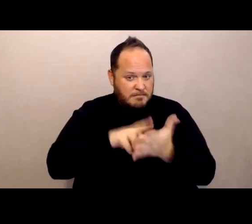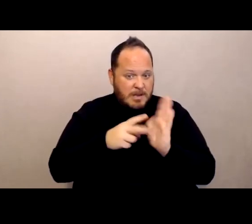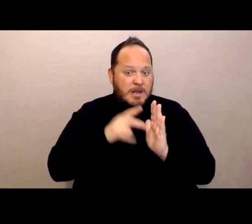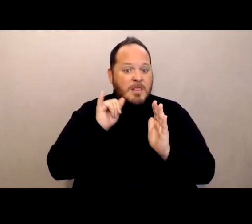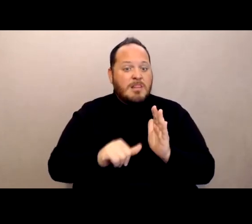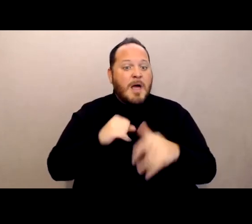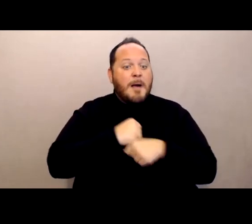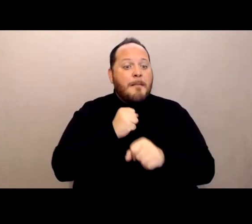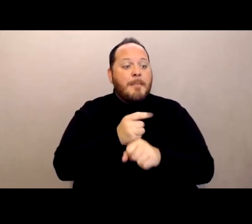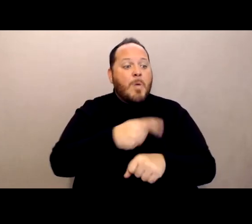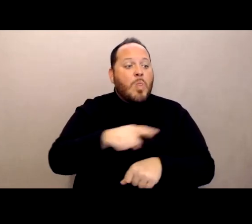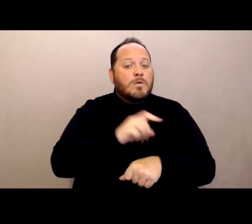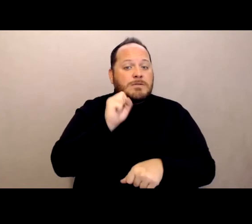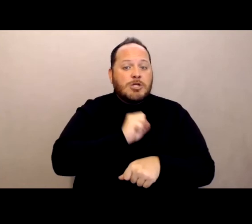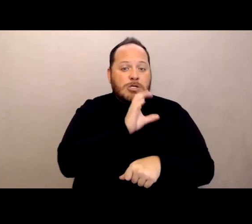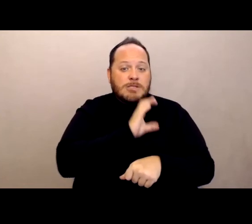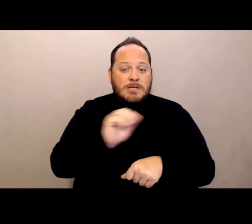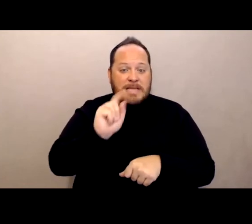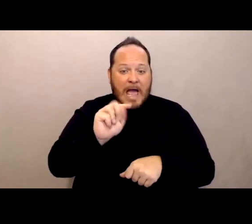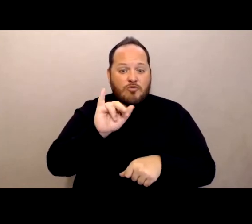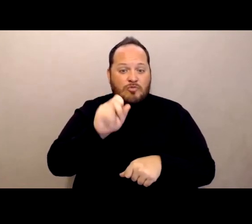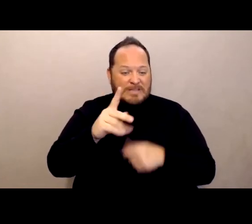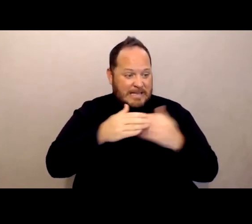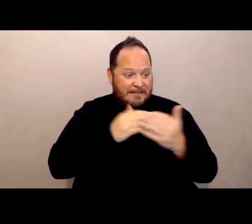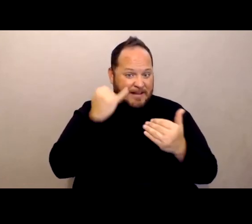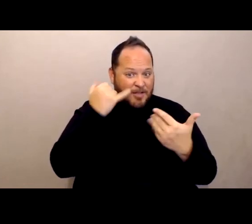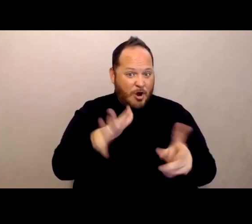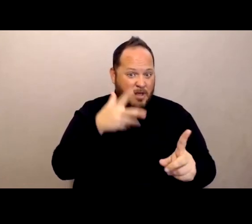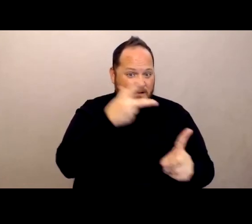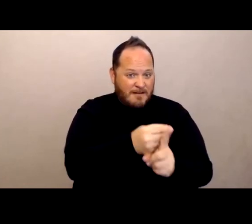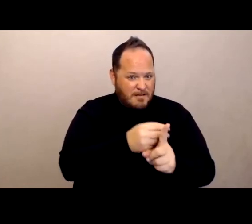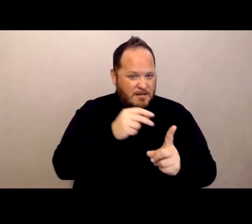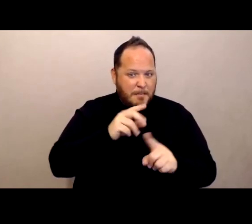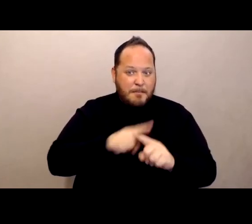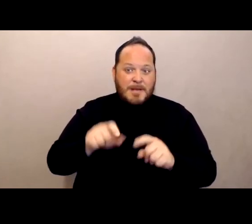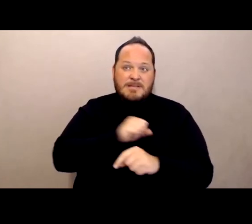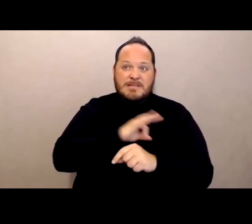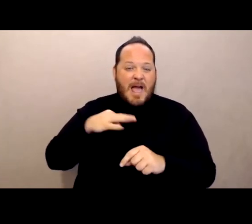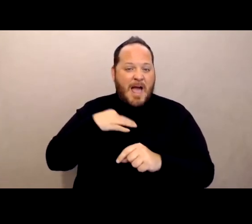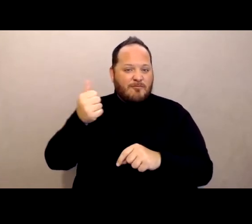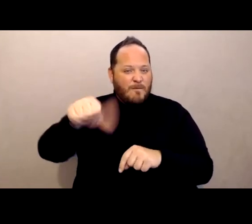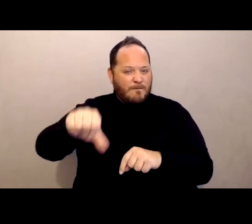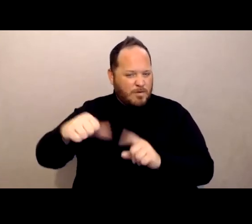even if they were vaccinated or, and I, that I just because you mentioned visitors the same question for their visitors